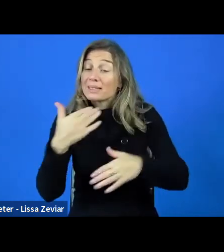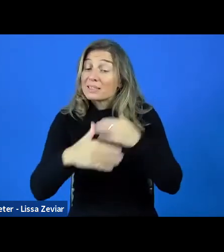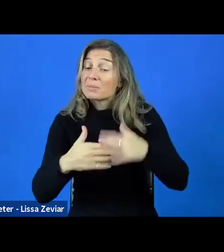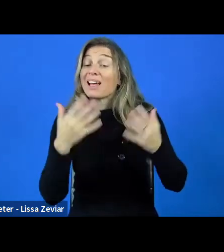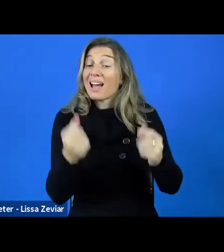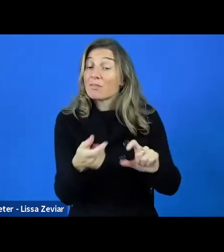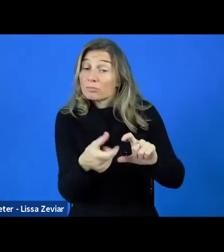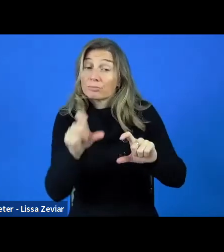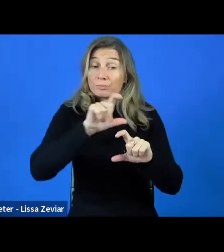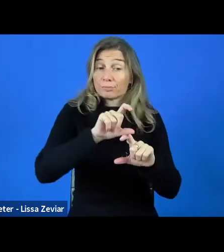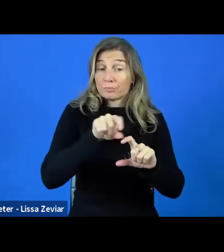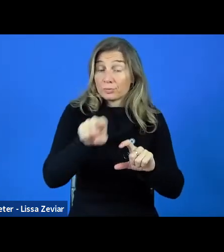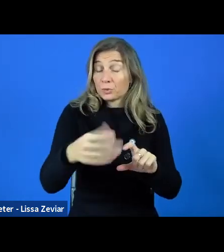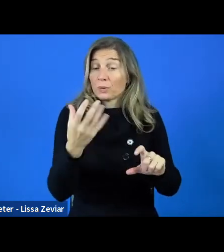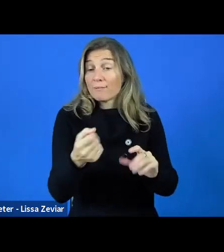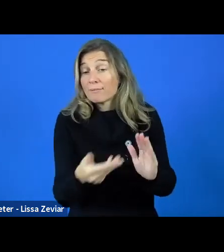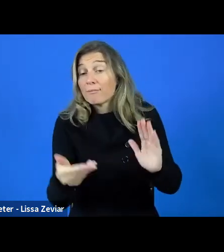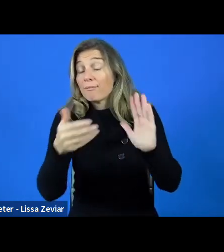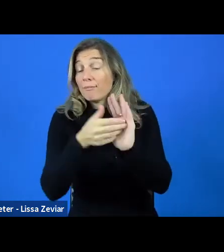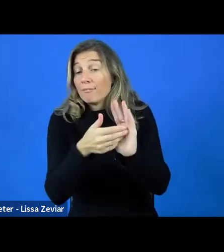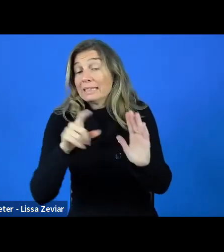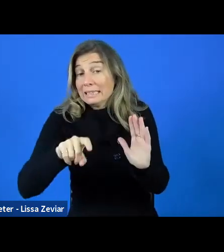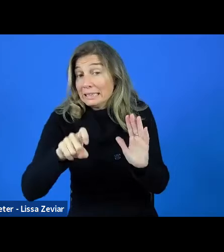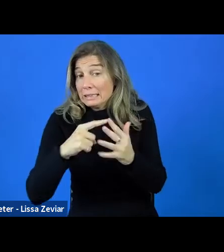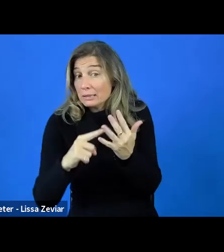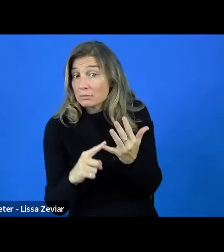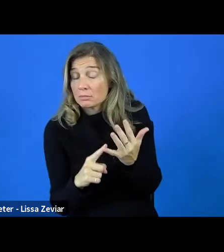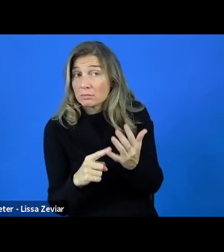The next funding is Digital Europe.